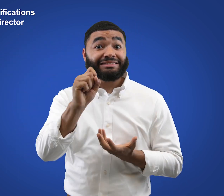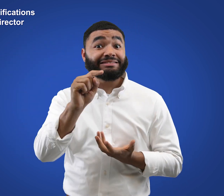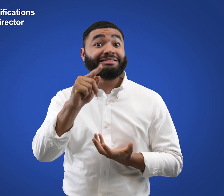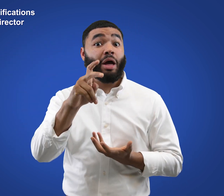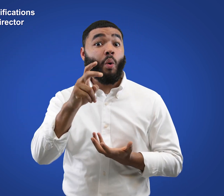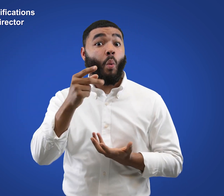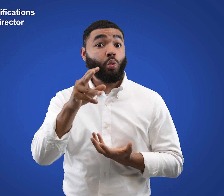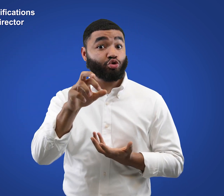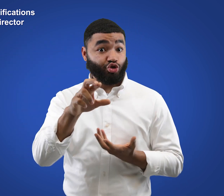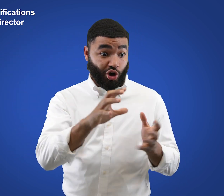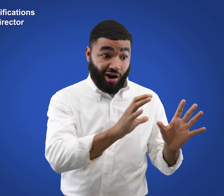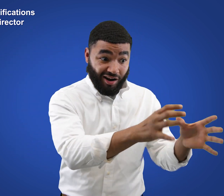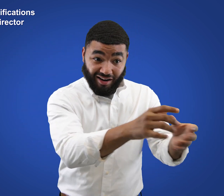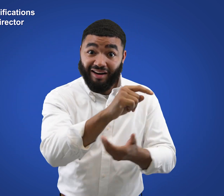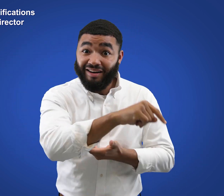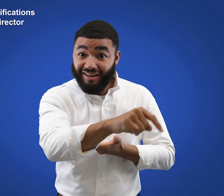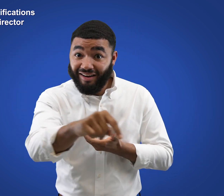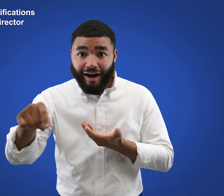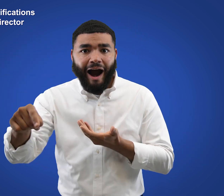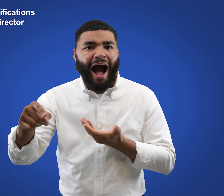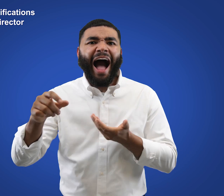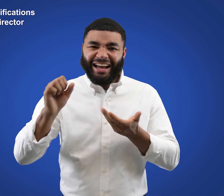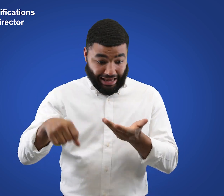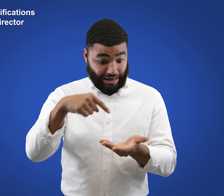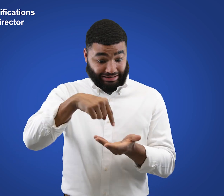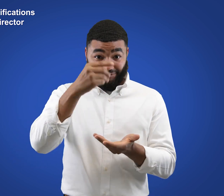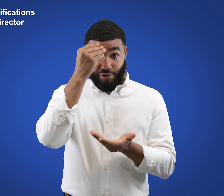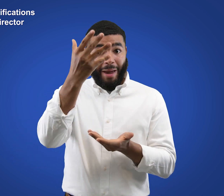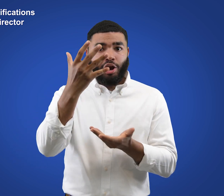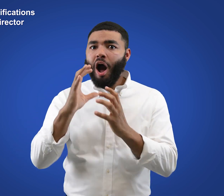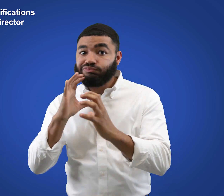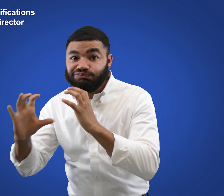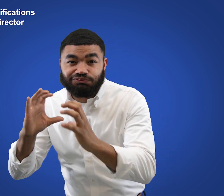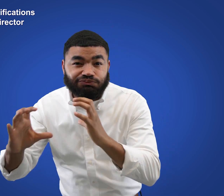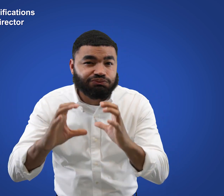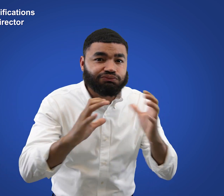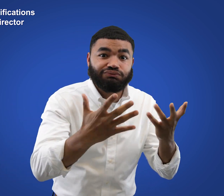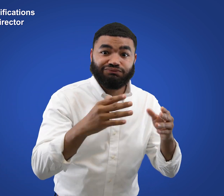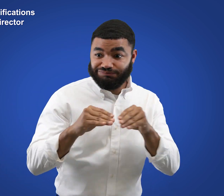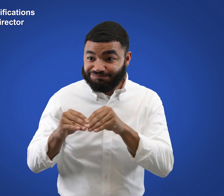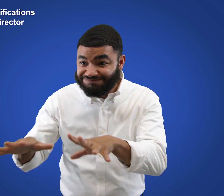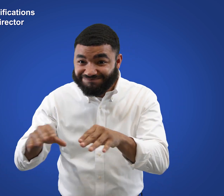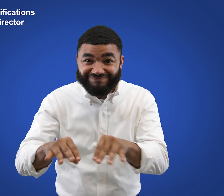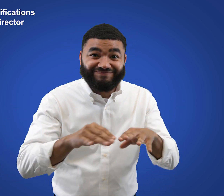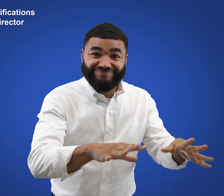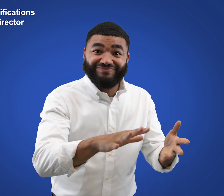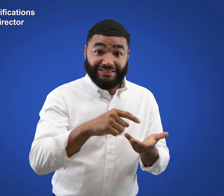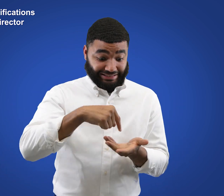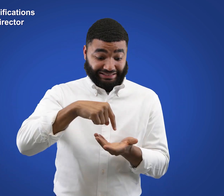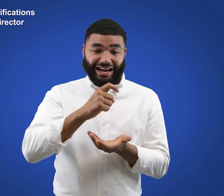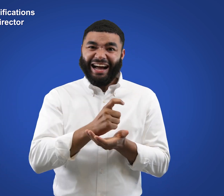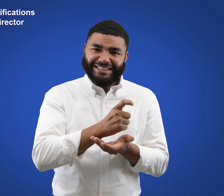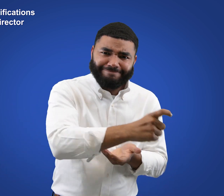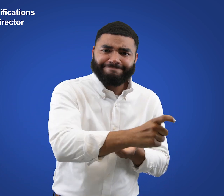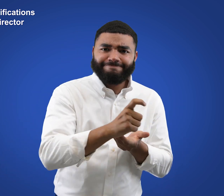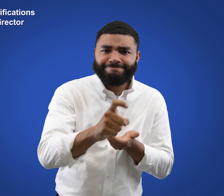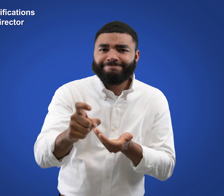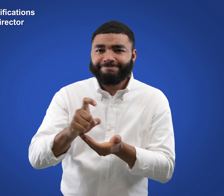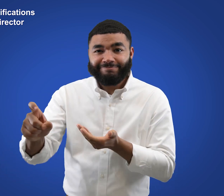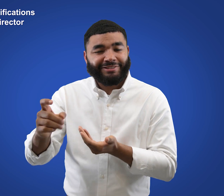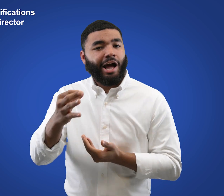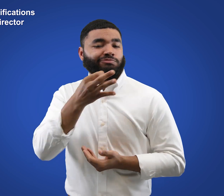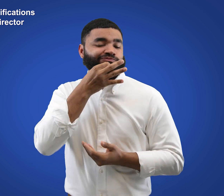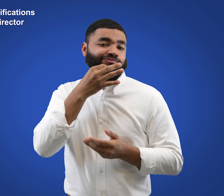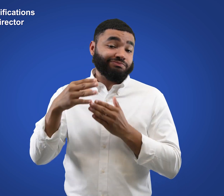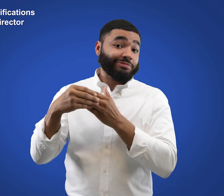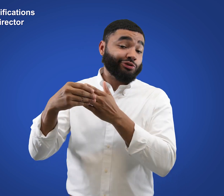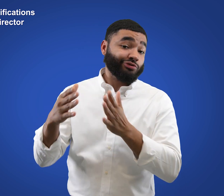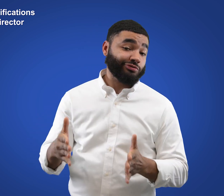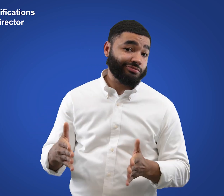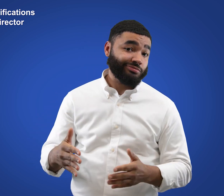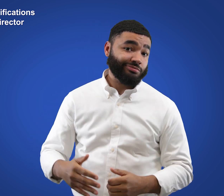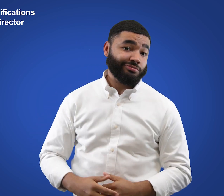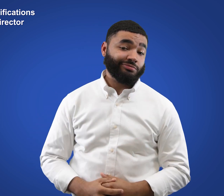and disseminate information and communicate clearly and effectively with all stakeholders.